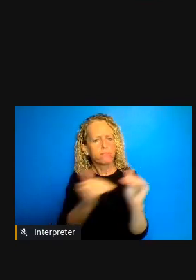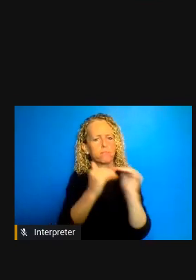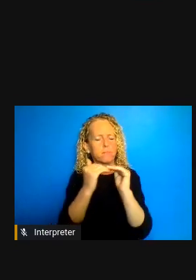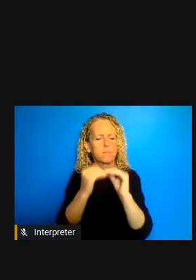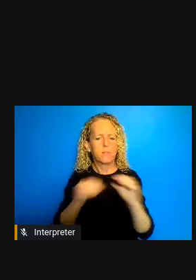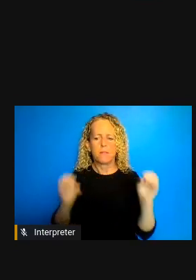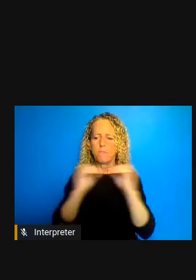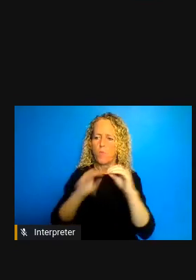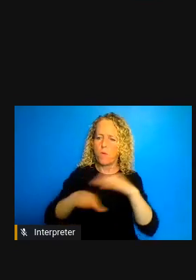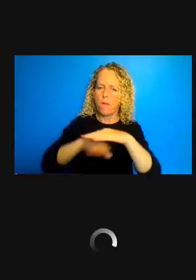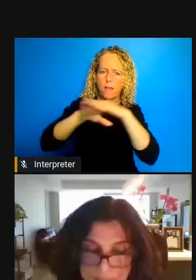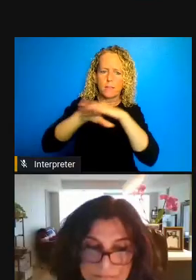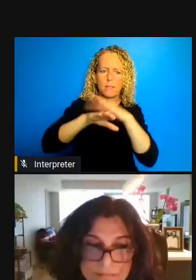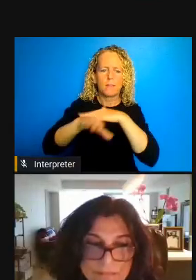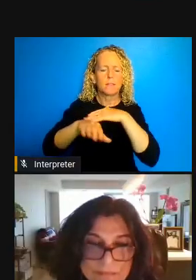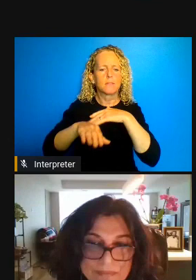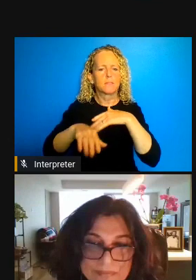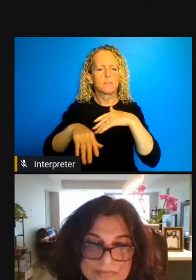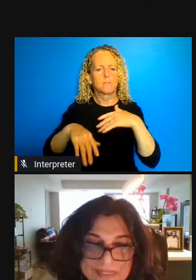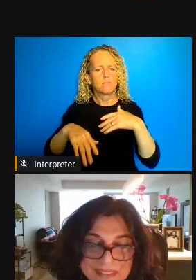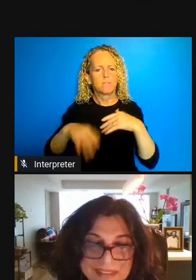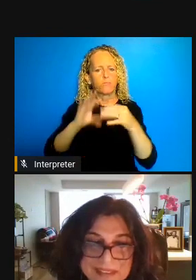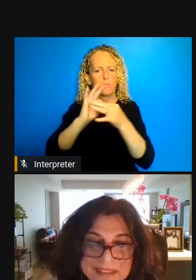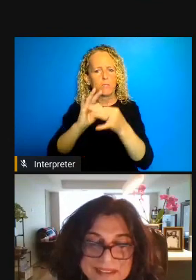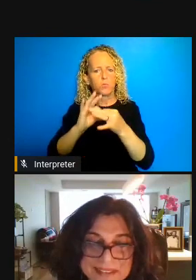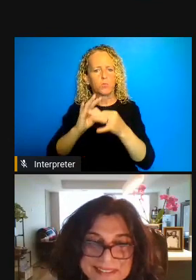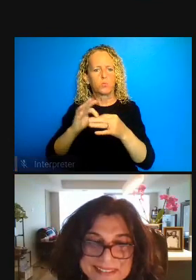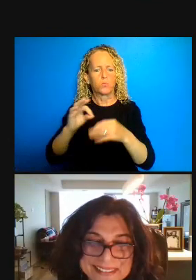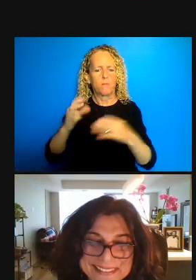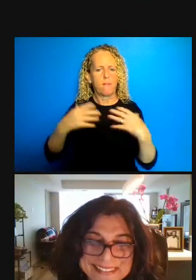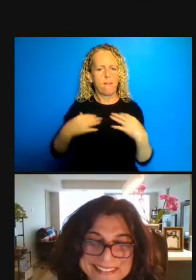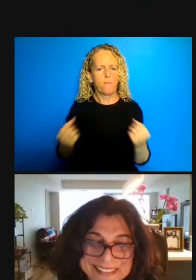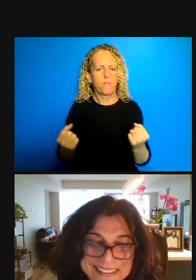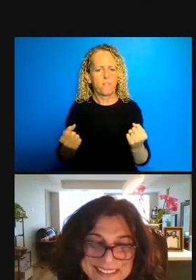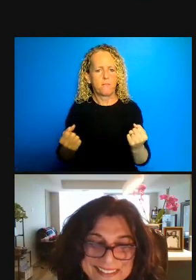determinants of health and I want to just close